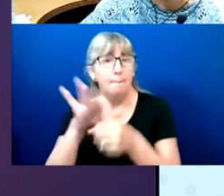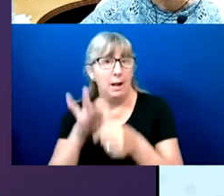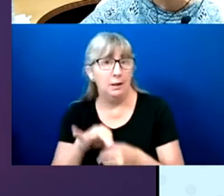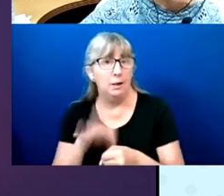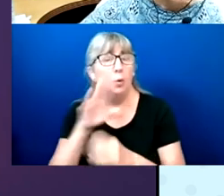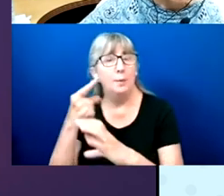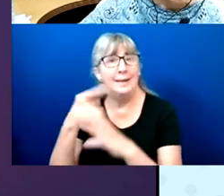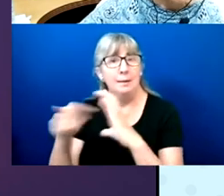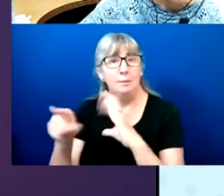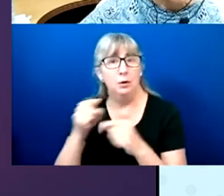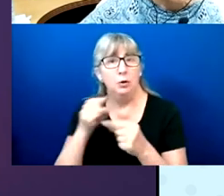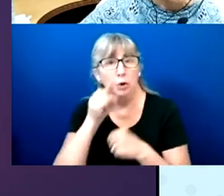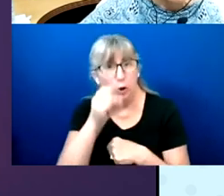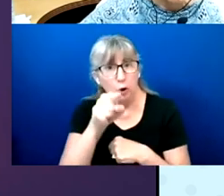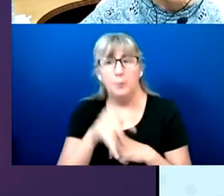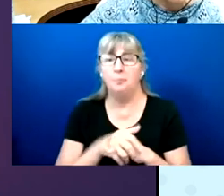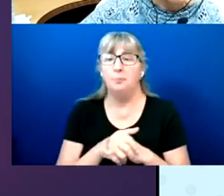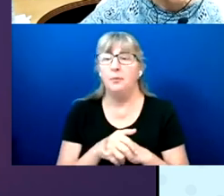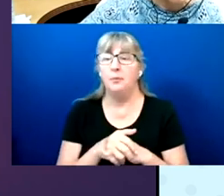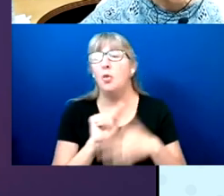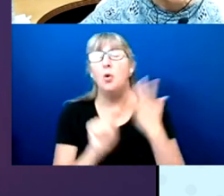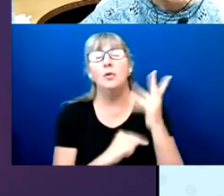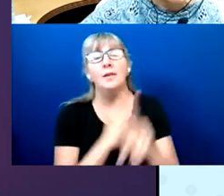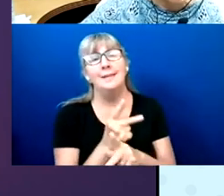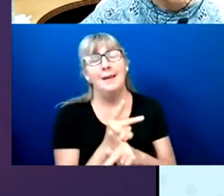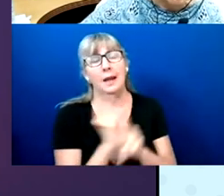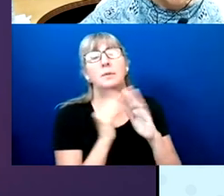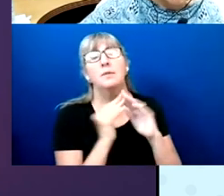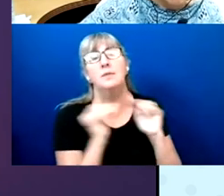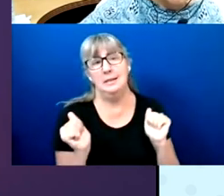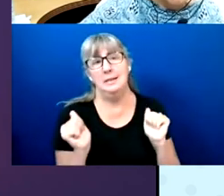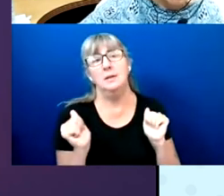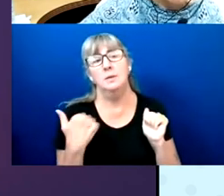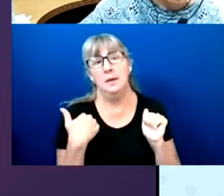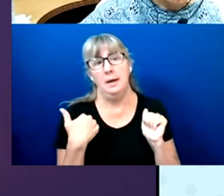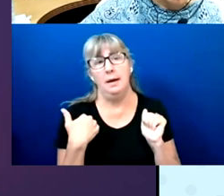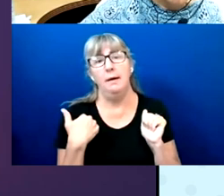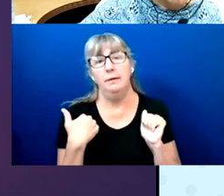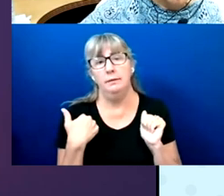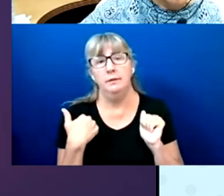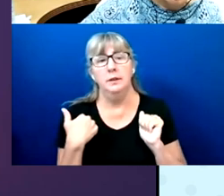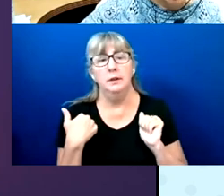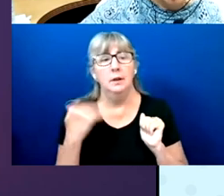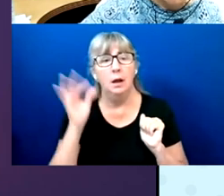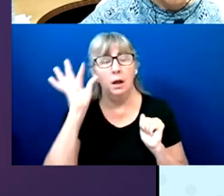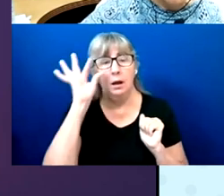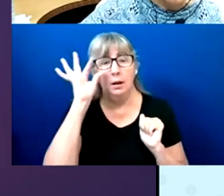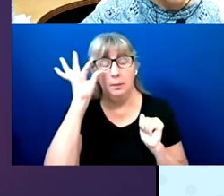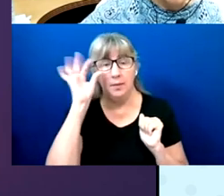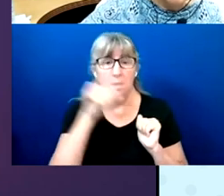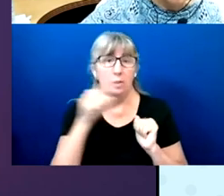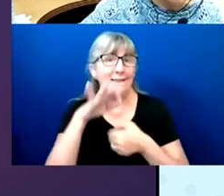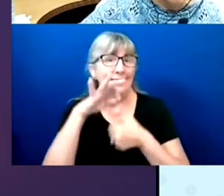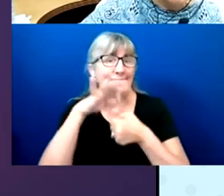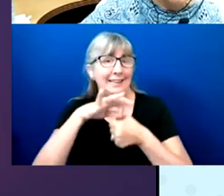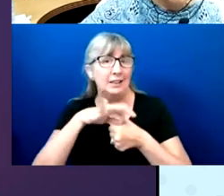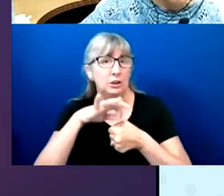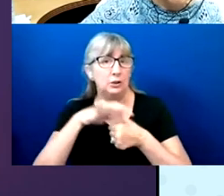So those are the type of systems that are electronic ballot delivery systems.